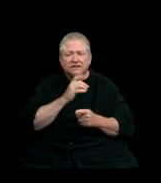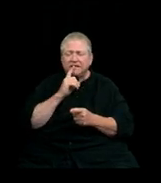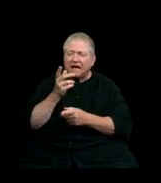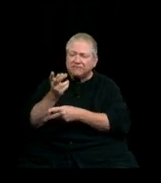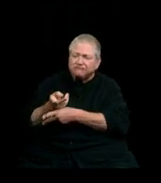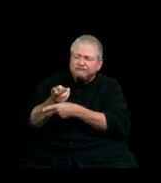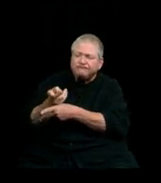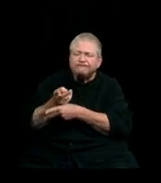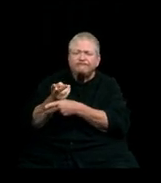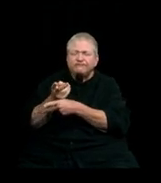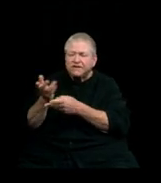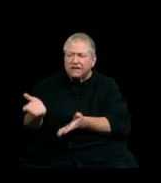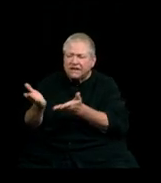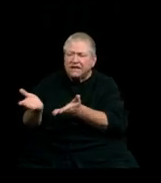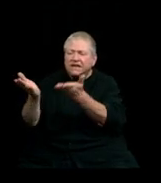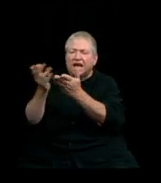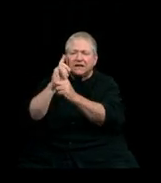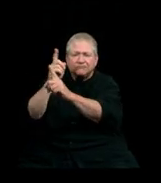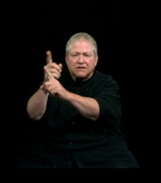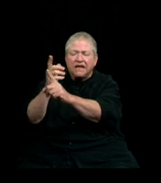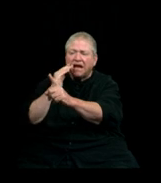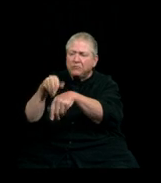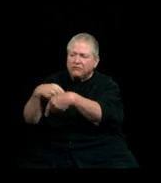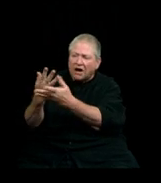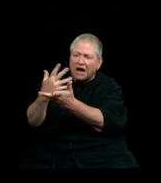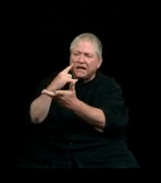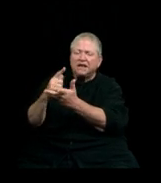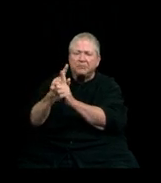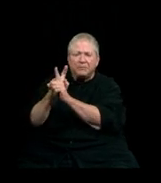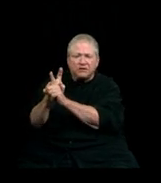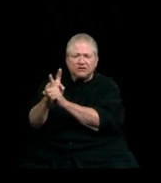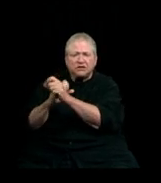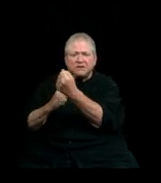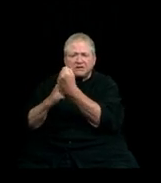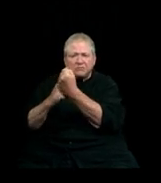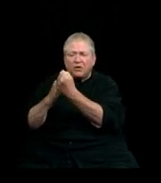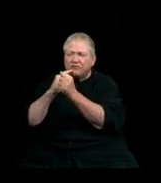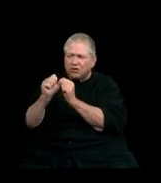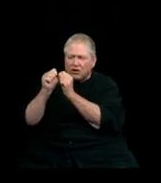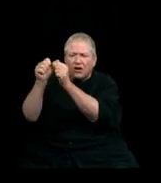and it is our faculty and staff who provide the mentorship and support needed for long-term growth and success.